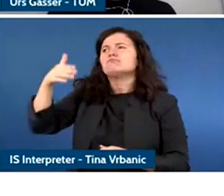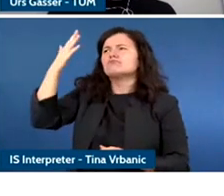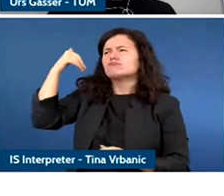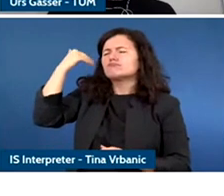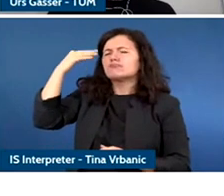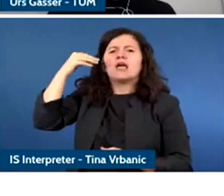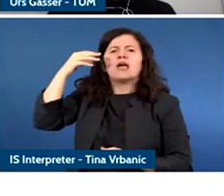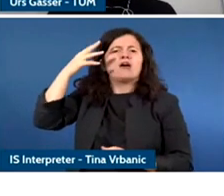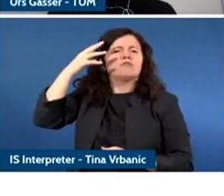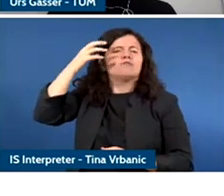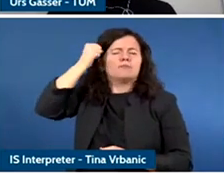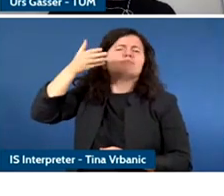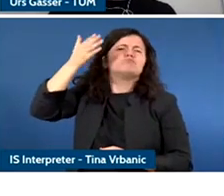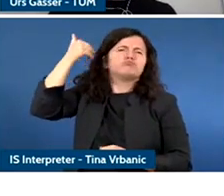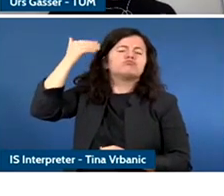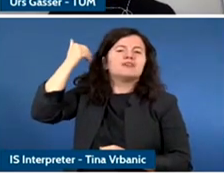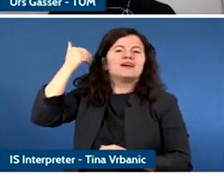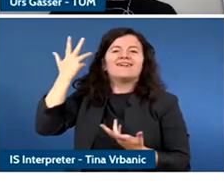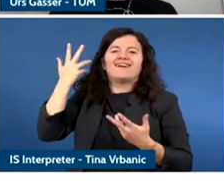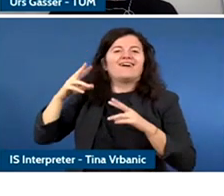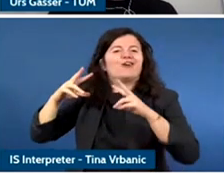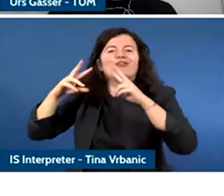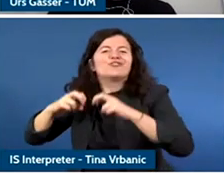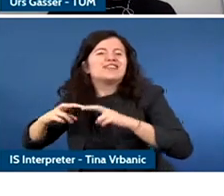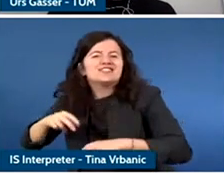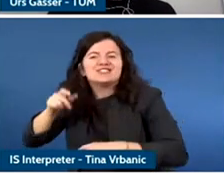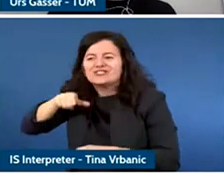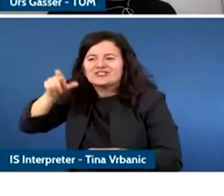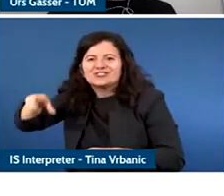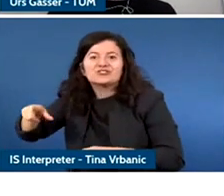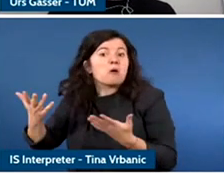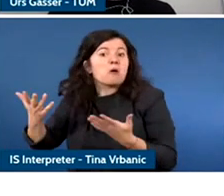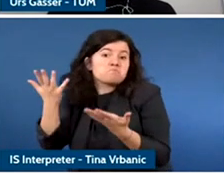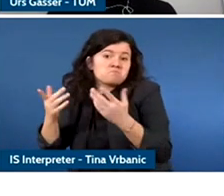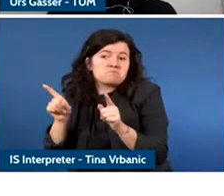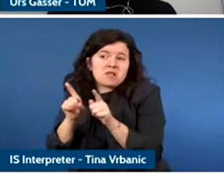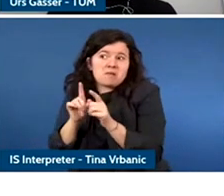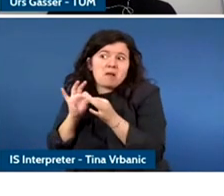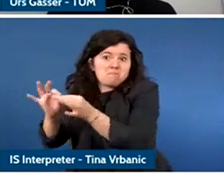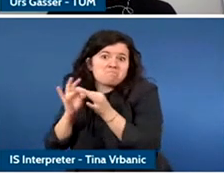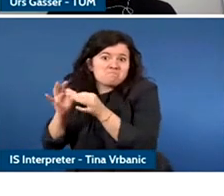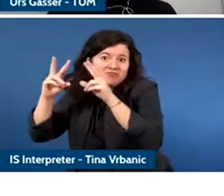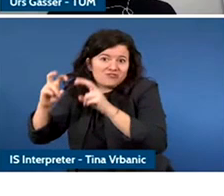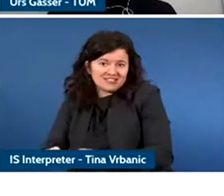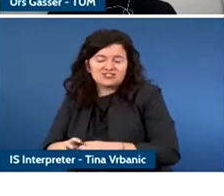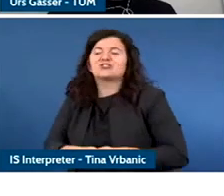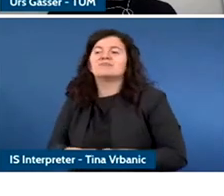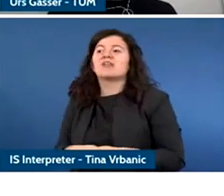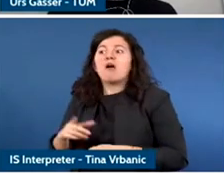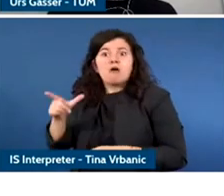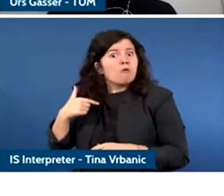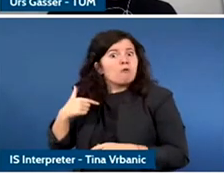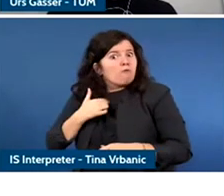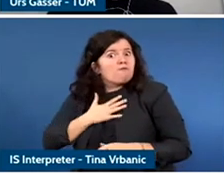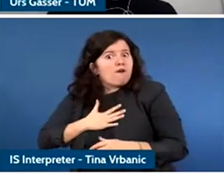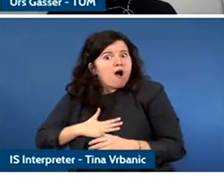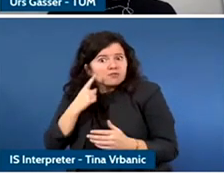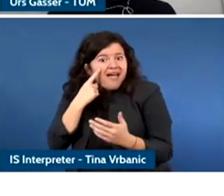including some of my collaborators we were ready to share evidence what is